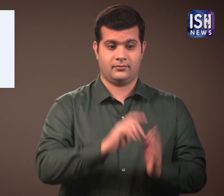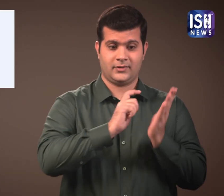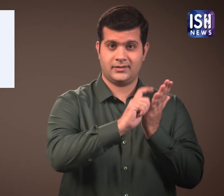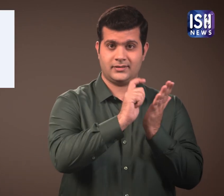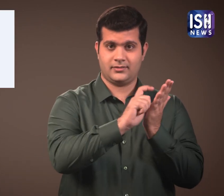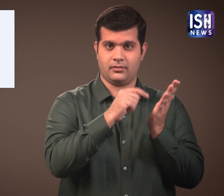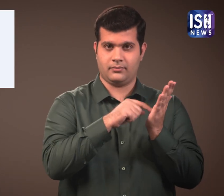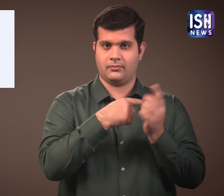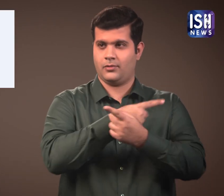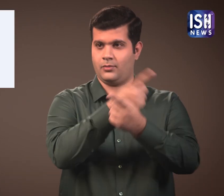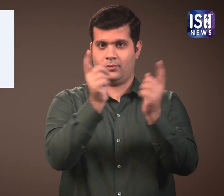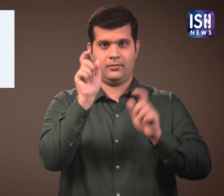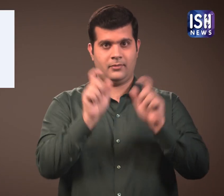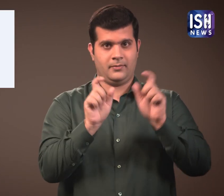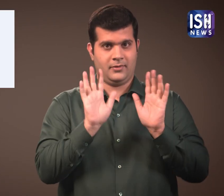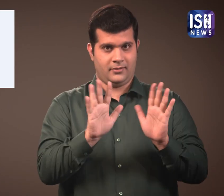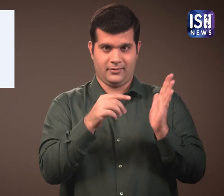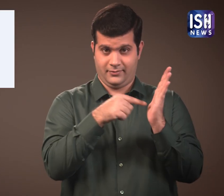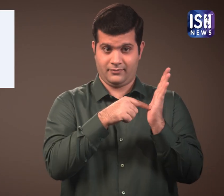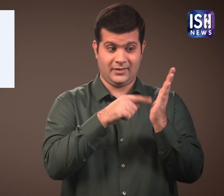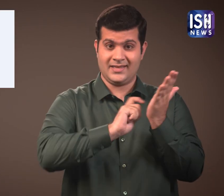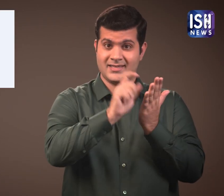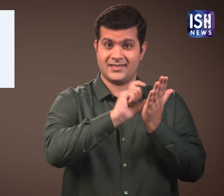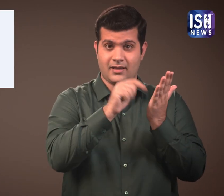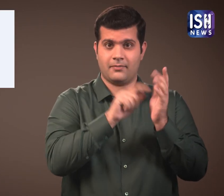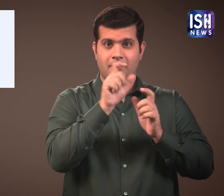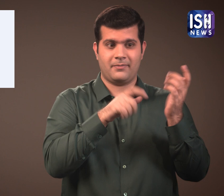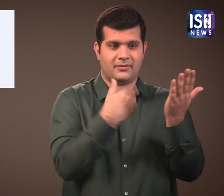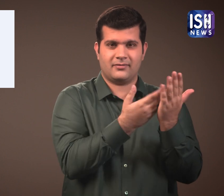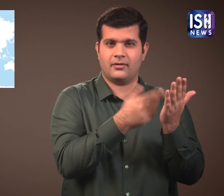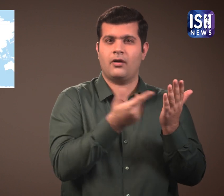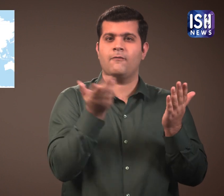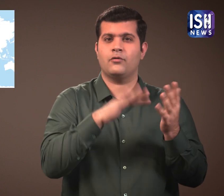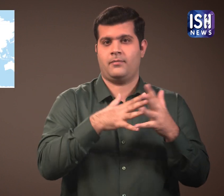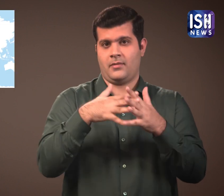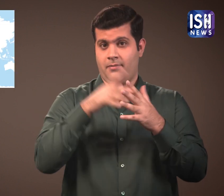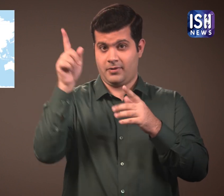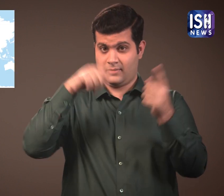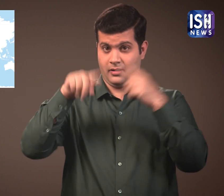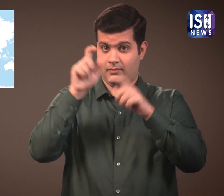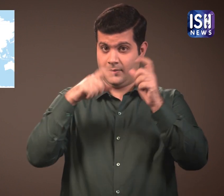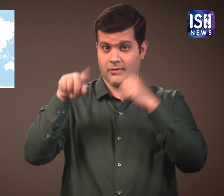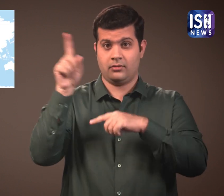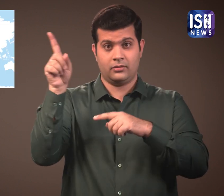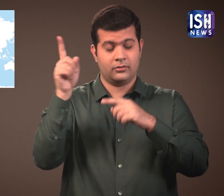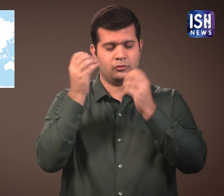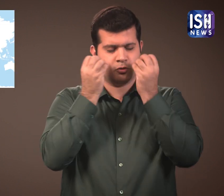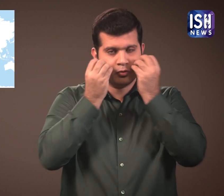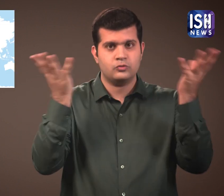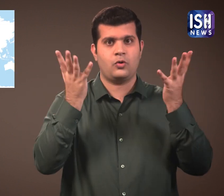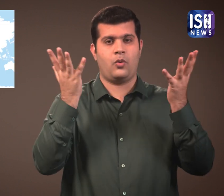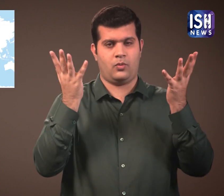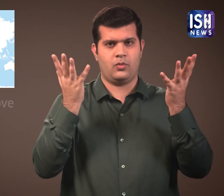Instagram users in the USA are in a shock.